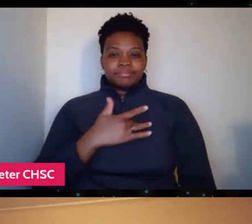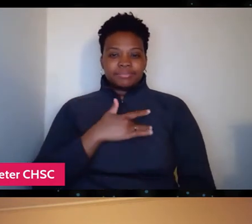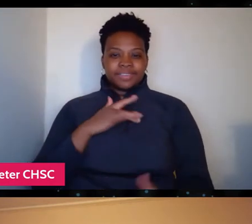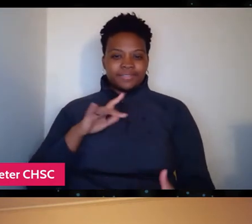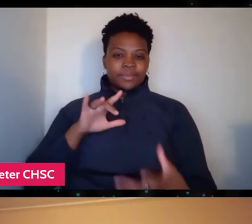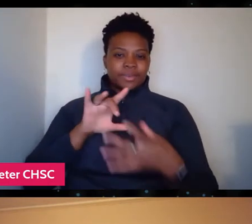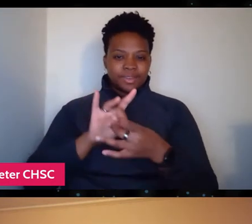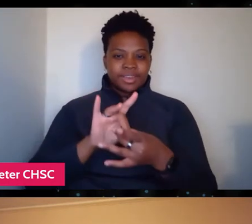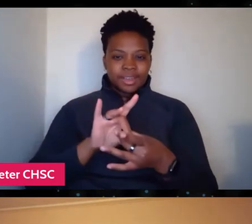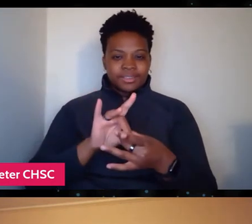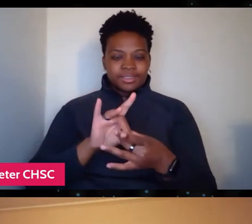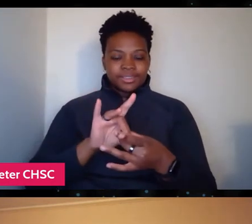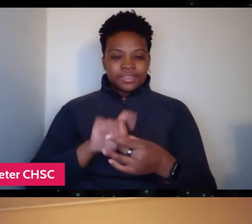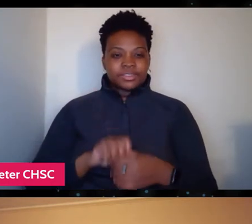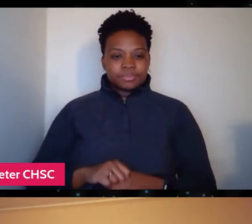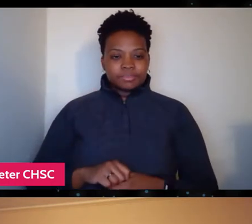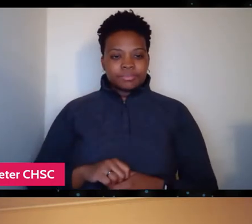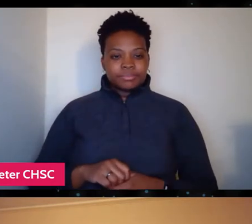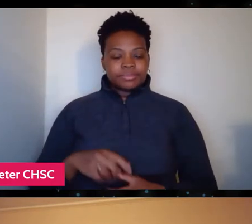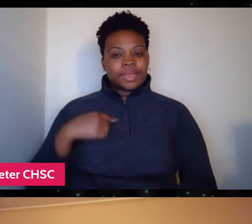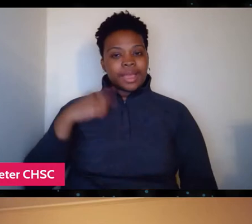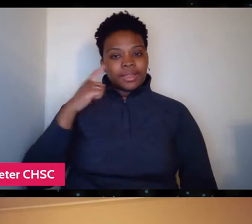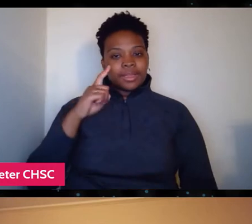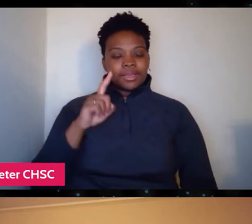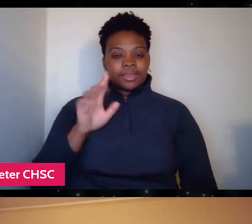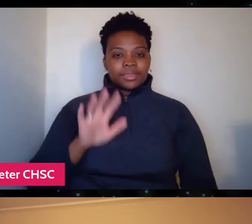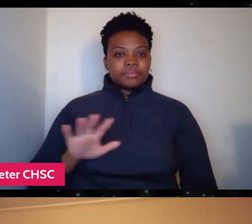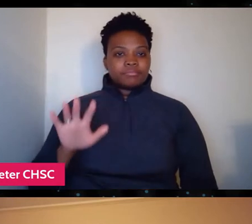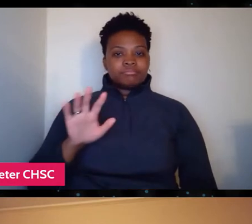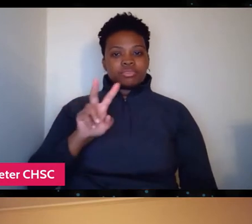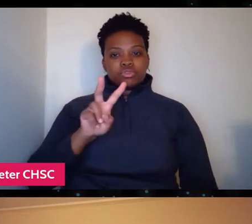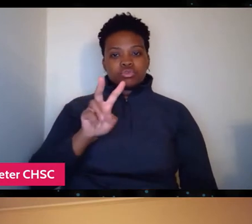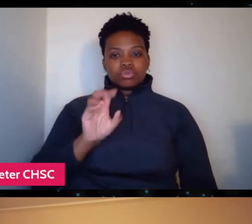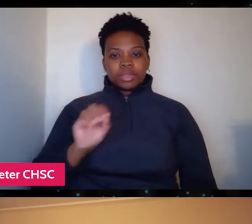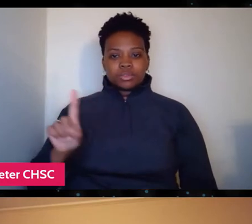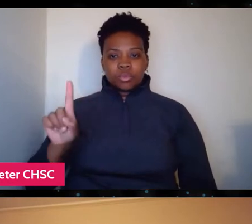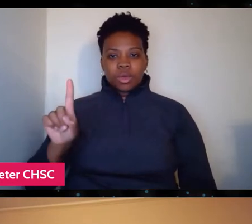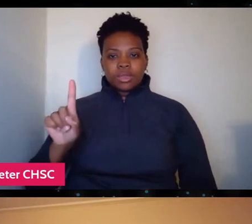I think in 2001 Remote Area Medical first came to Ohio